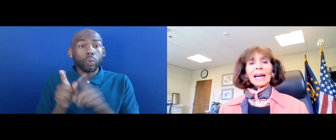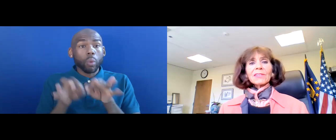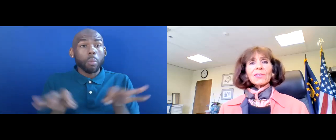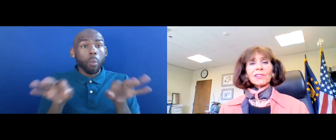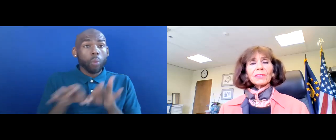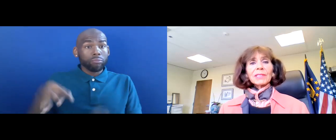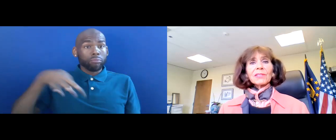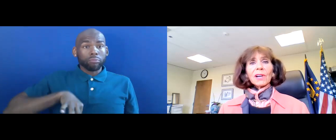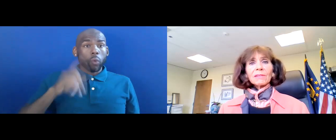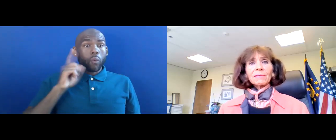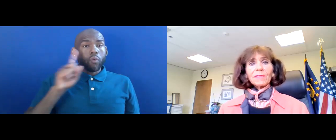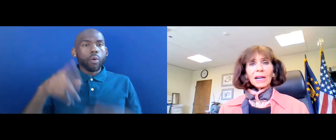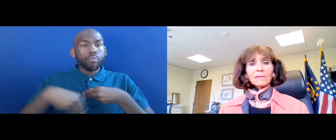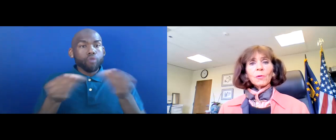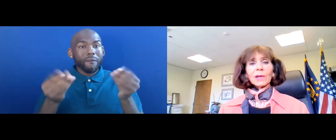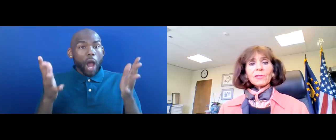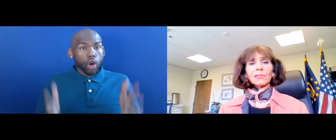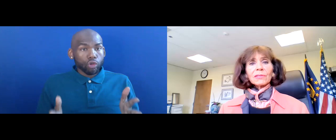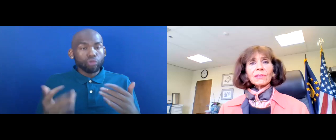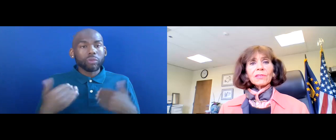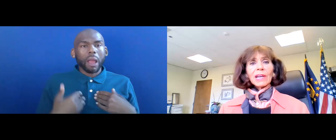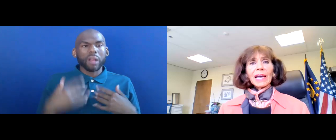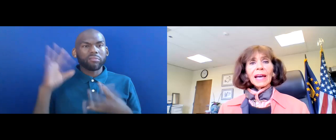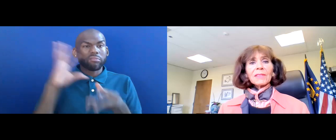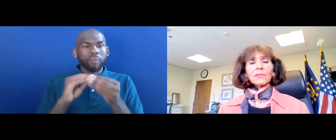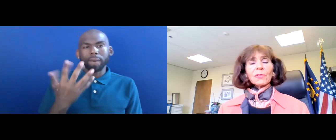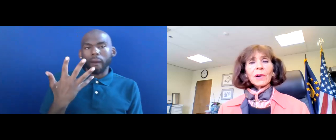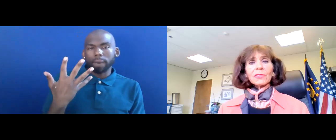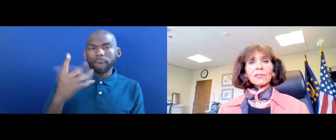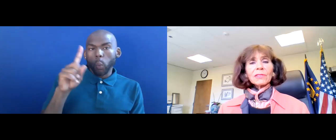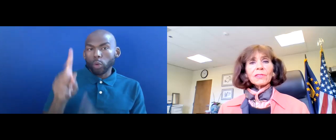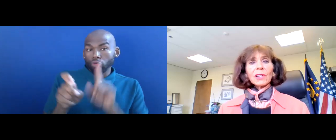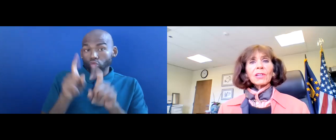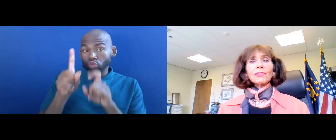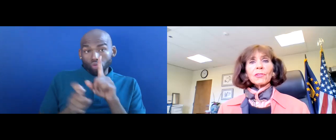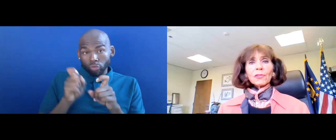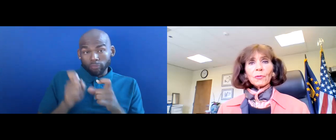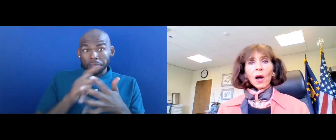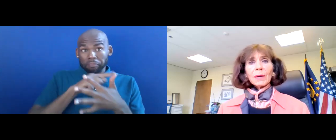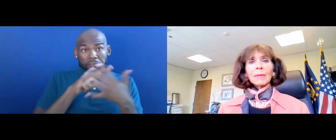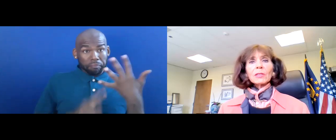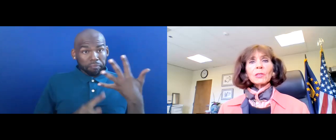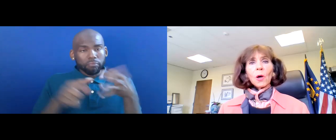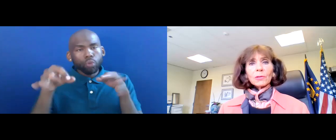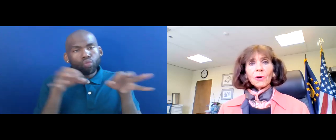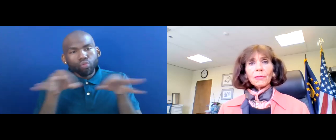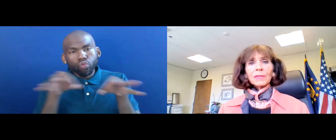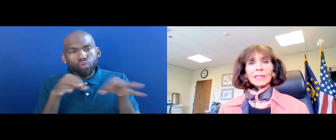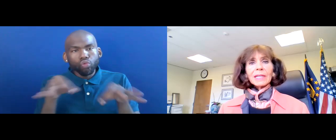IT HAS A SERIES OF FIVE QUESTIONS, AND THOSE QUESTIONS DESCRIBE LONG COVID